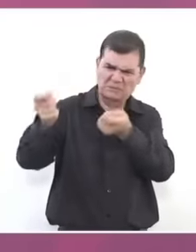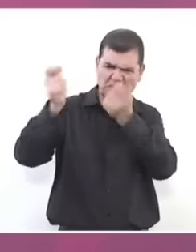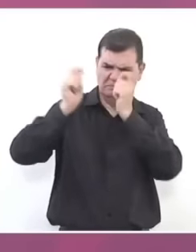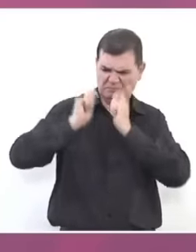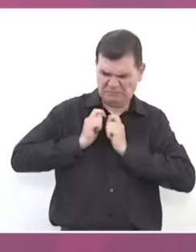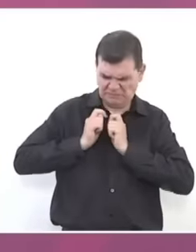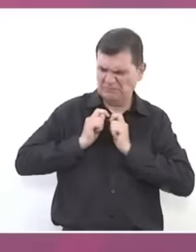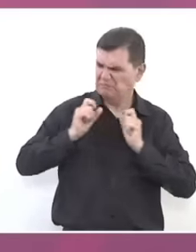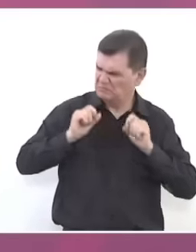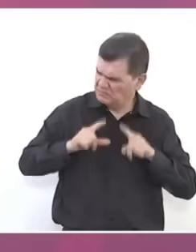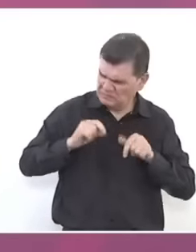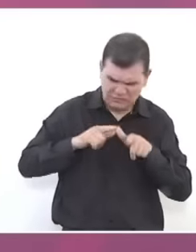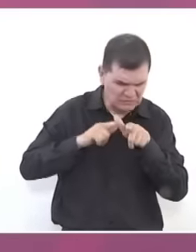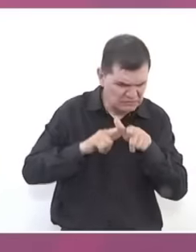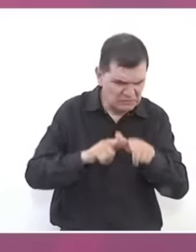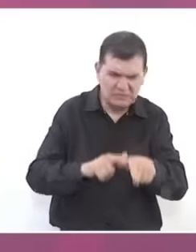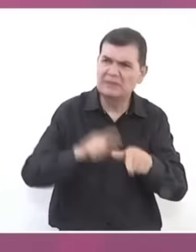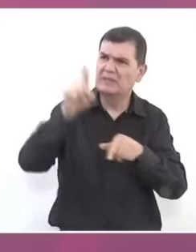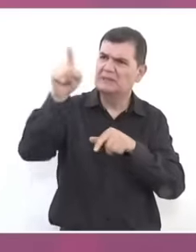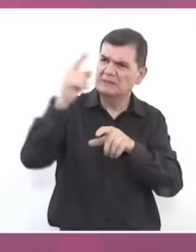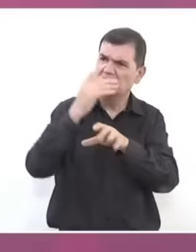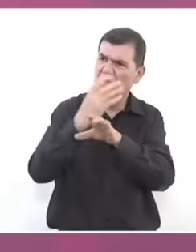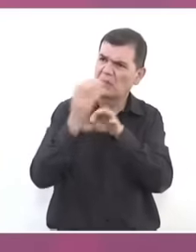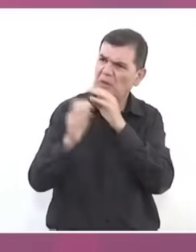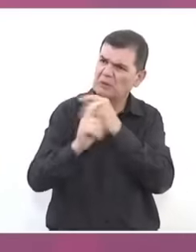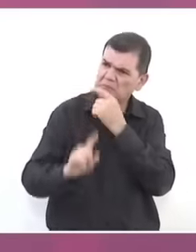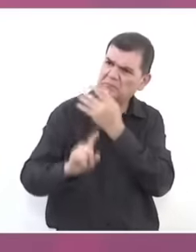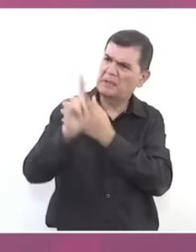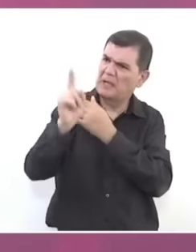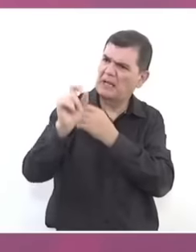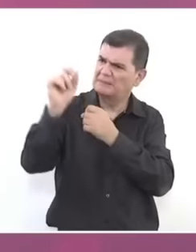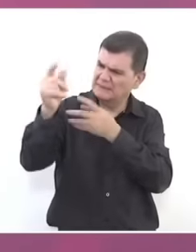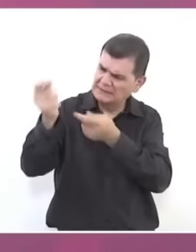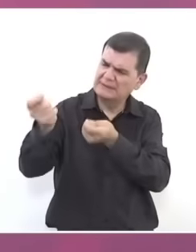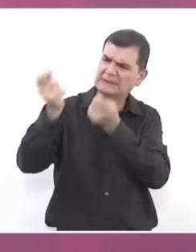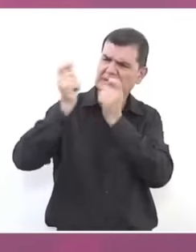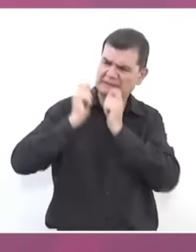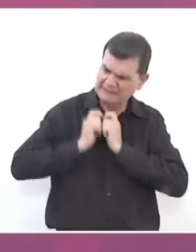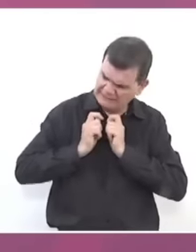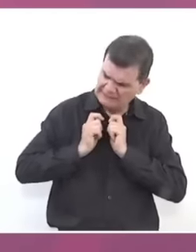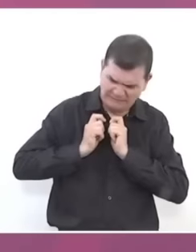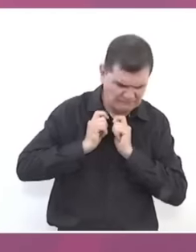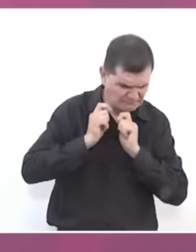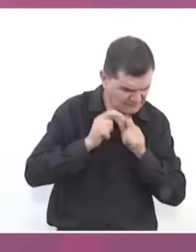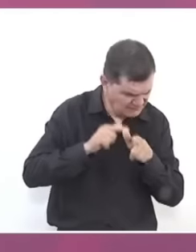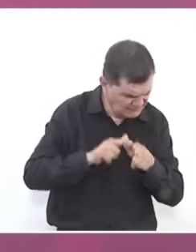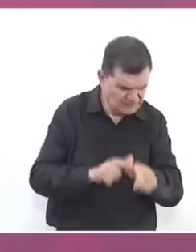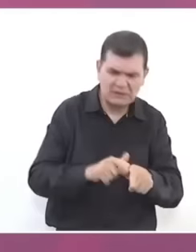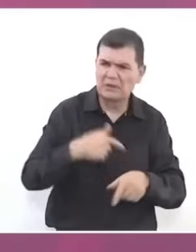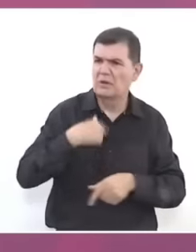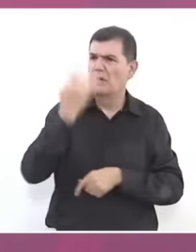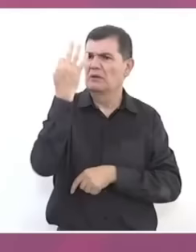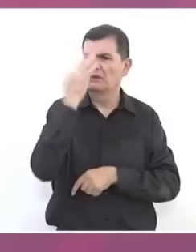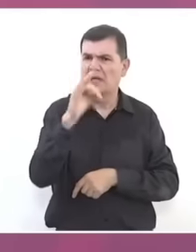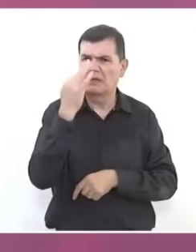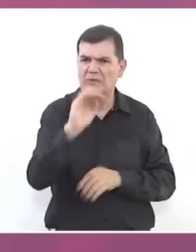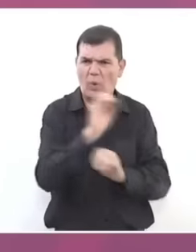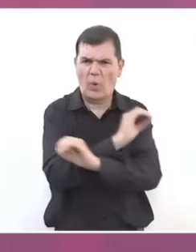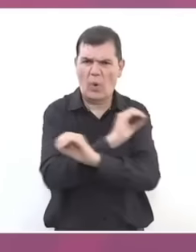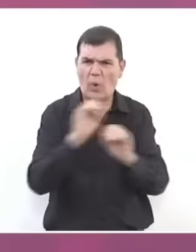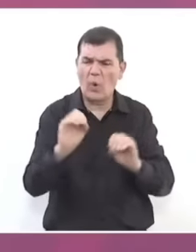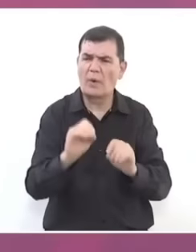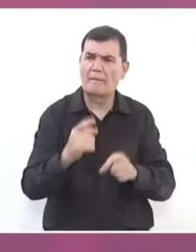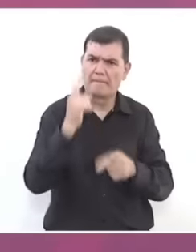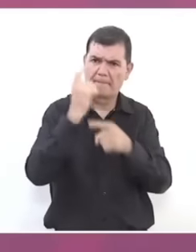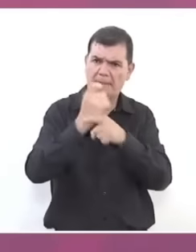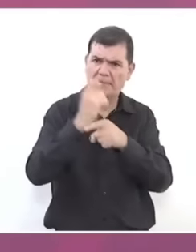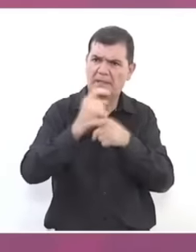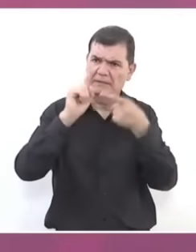causes that gave origin of the movement and that they have not betrayed themselves the first for